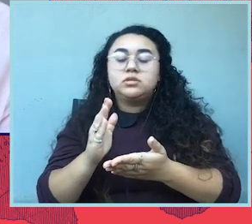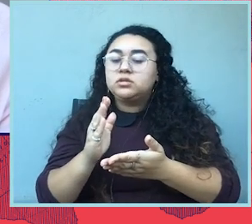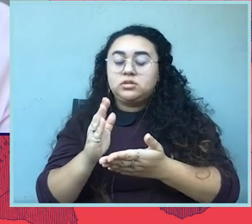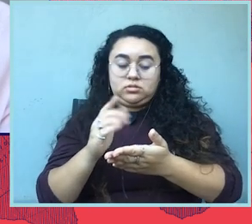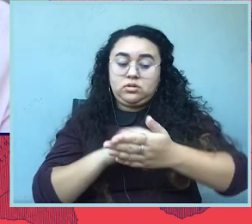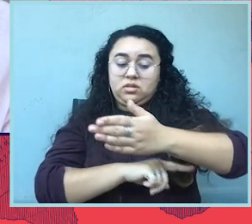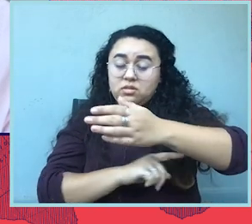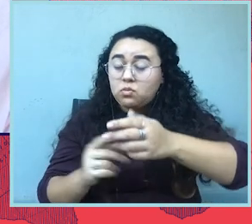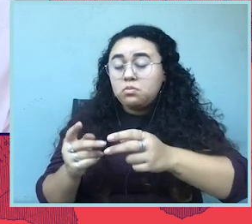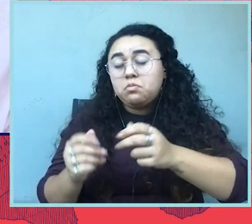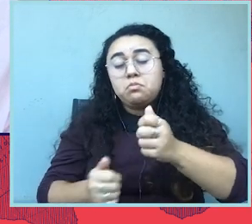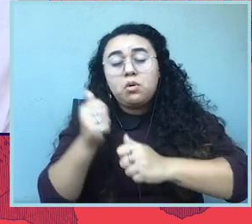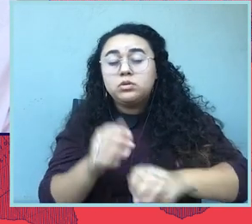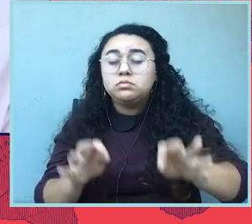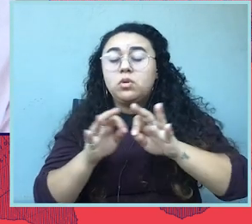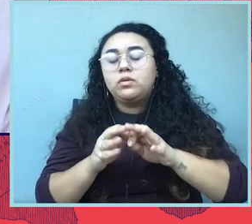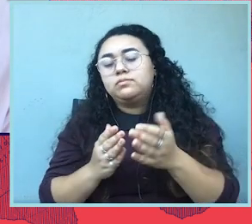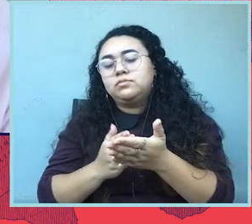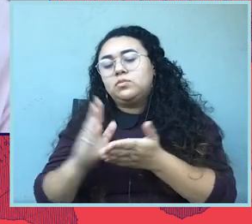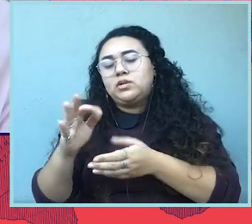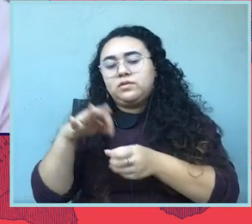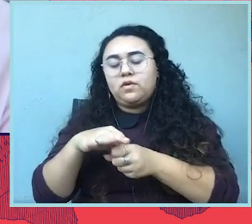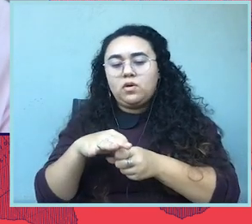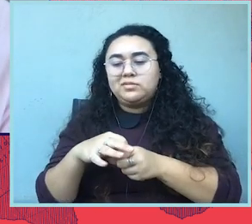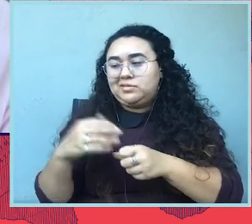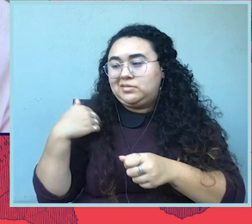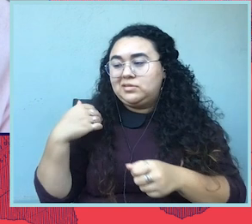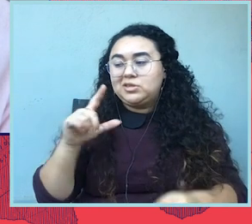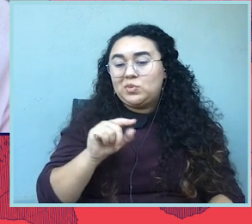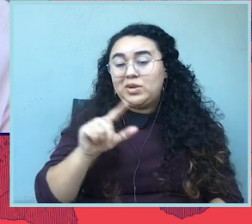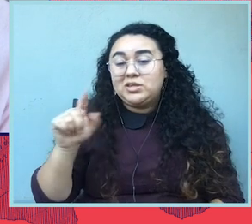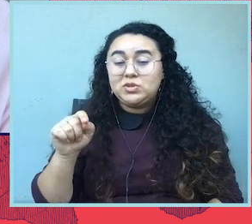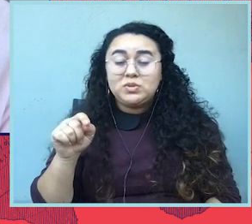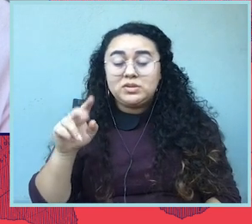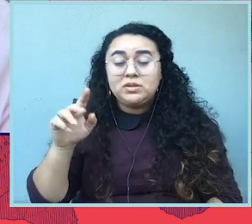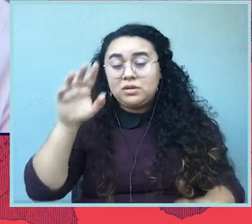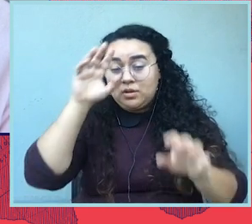And the turnout for 2020, especially the presidential election, was historic, with a record number